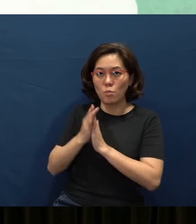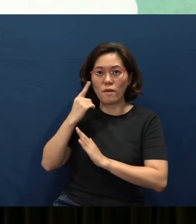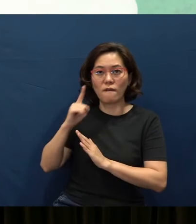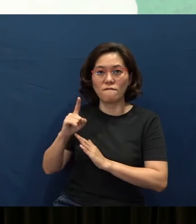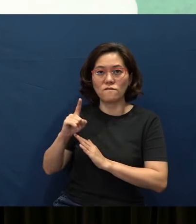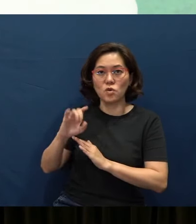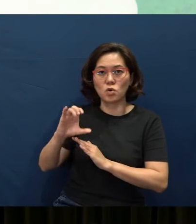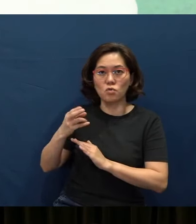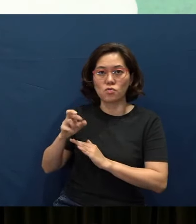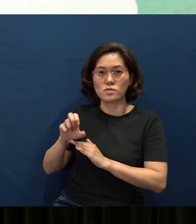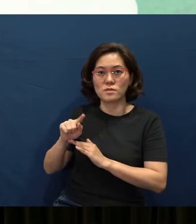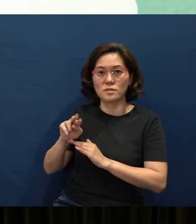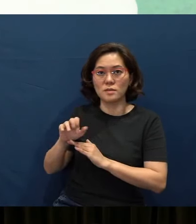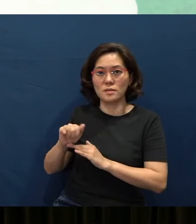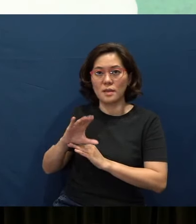her three girls.